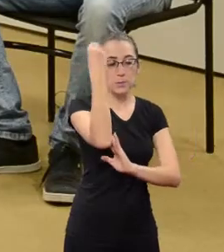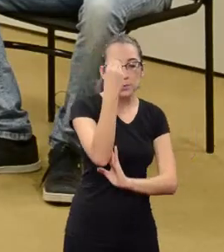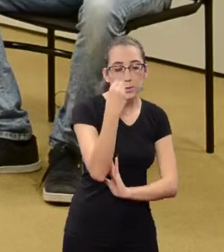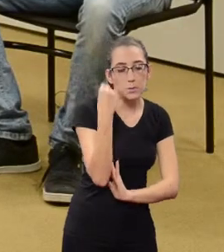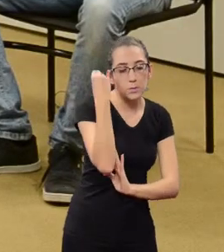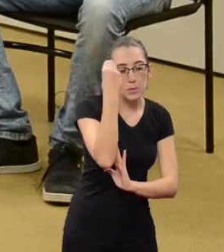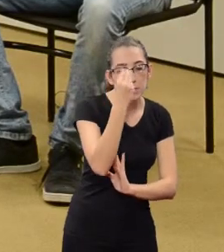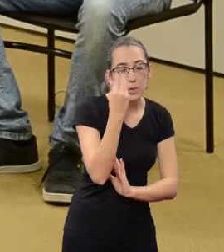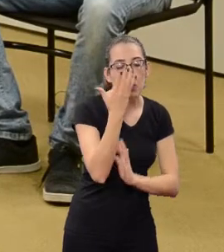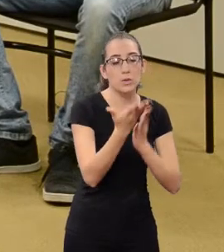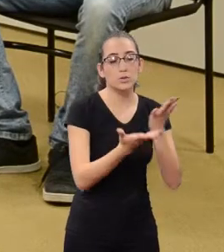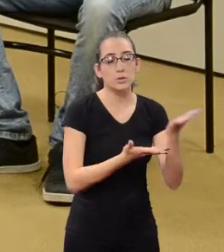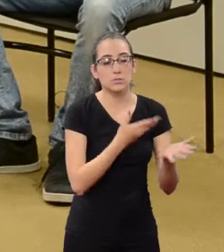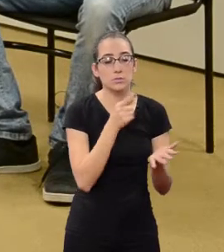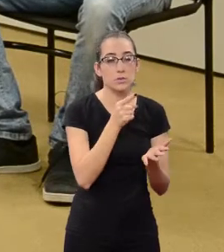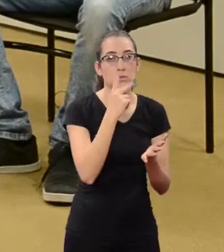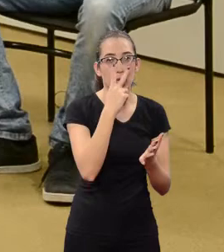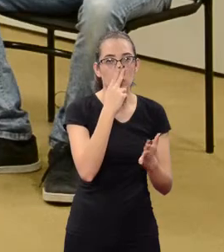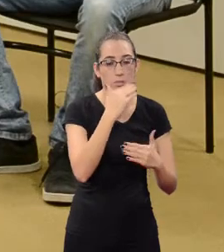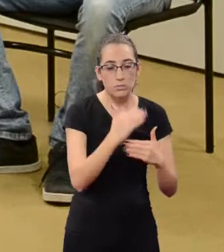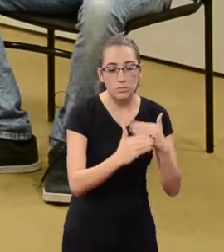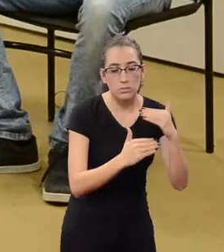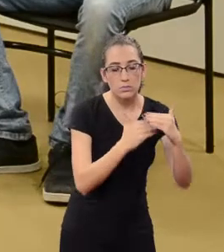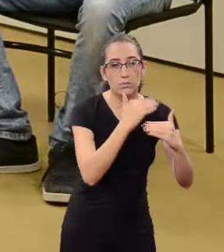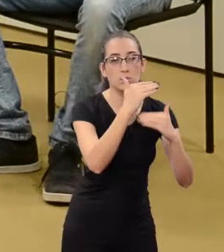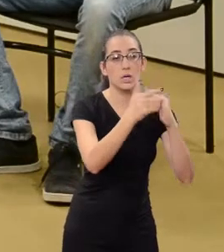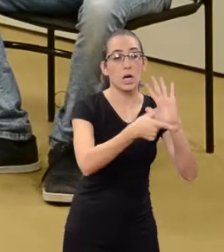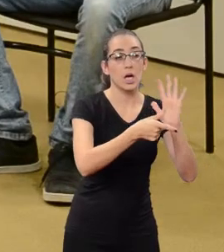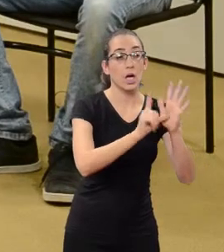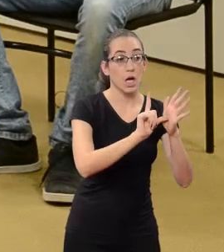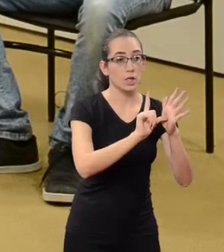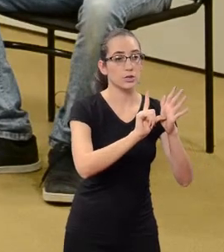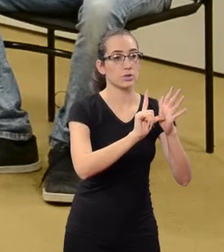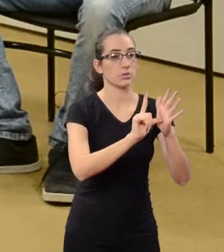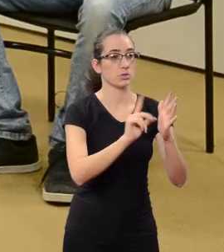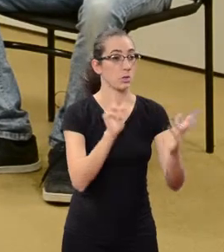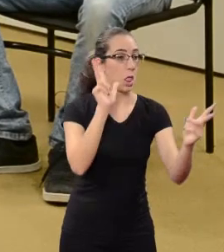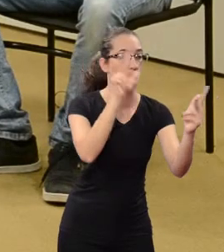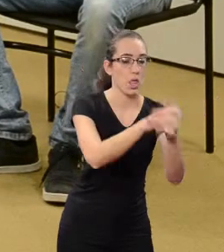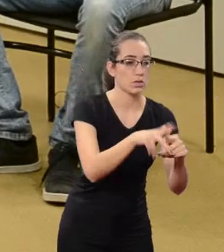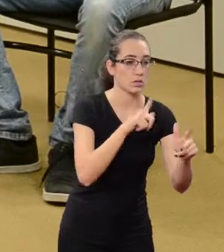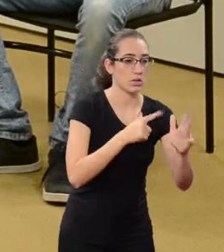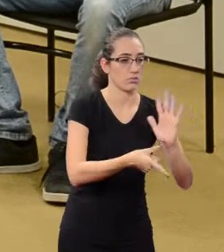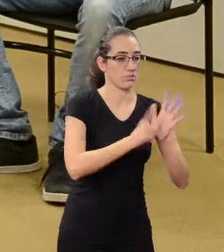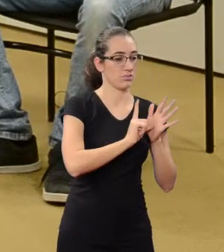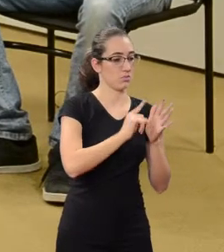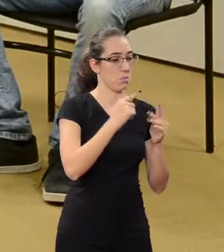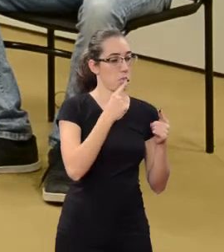this is the progression; there are other ways of violence, not only physical.